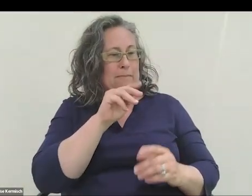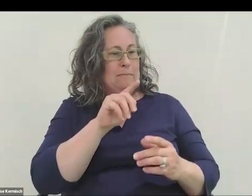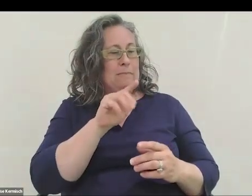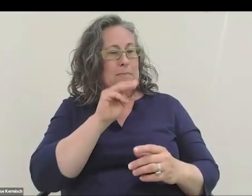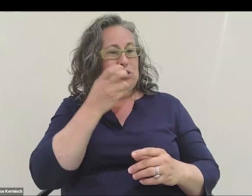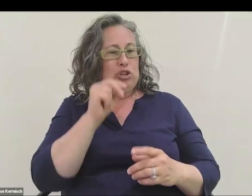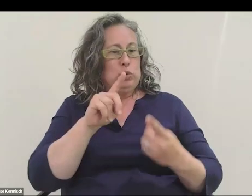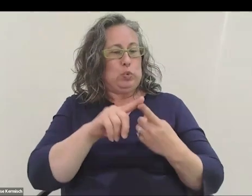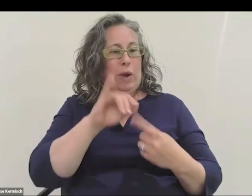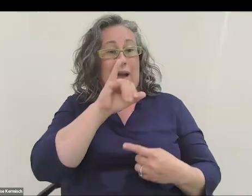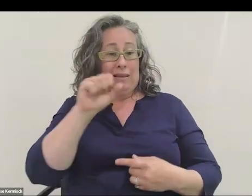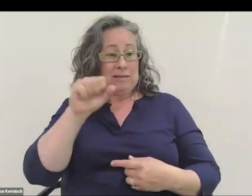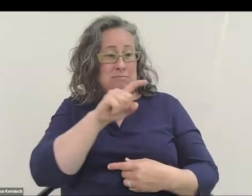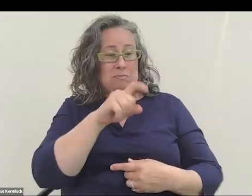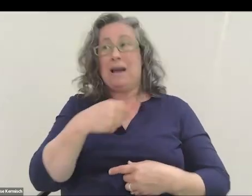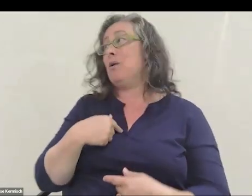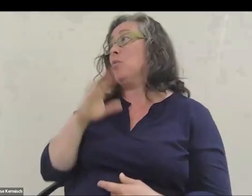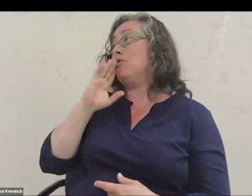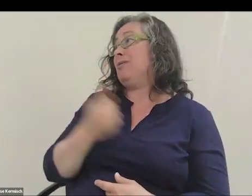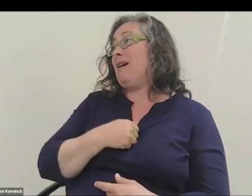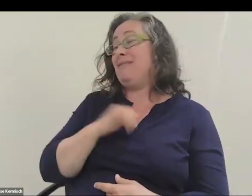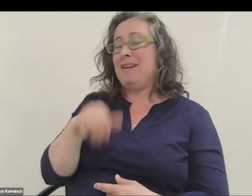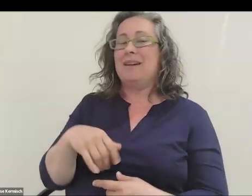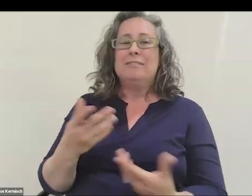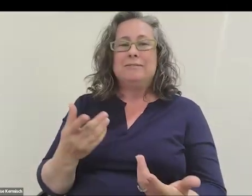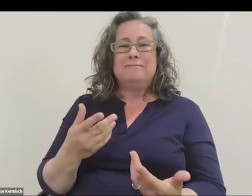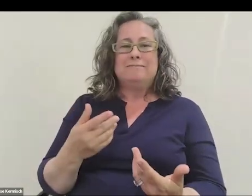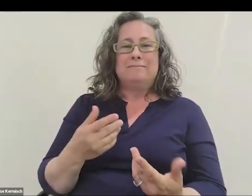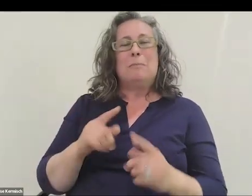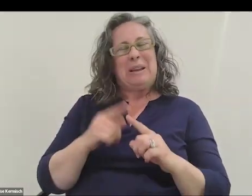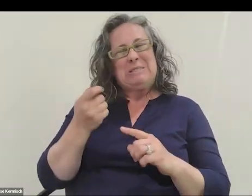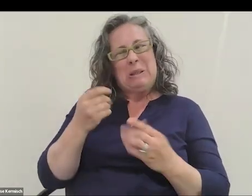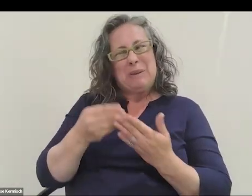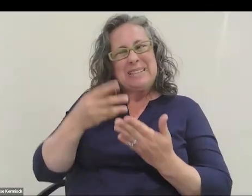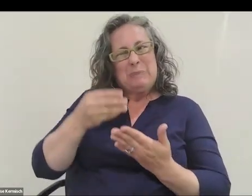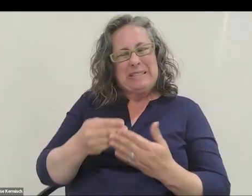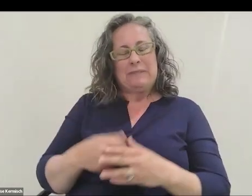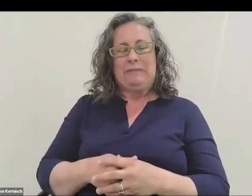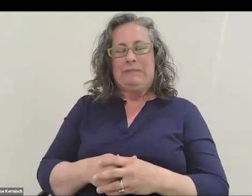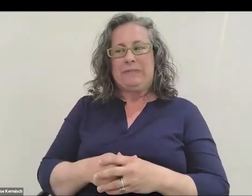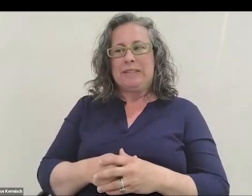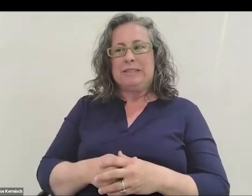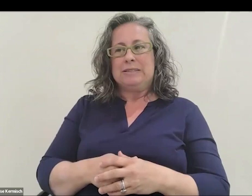Oh, that's a great question. I'd love to, actually. They're just a little bit expensive. That's probably the biggest issue.